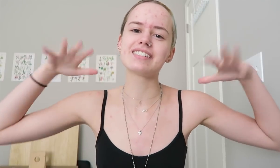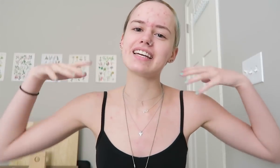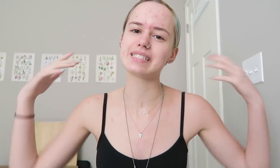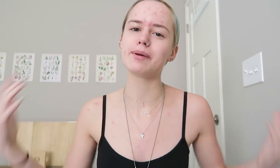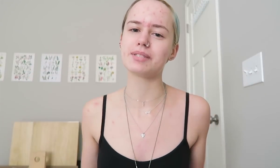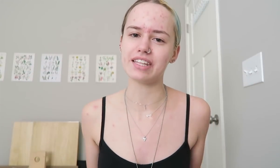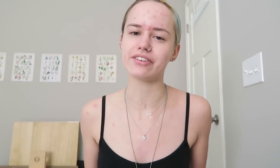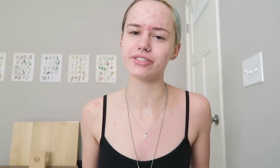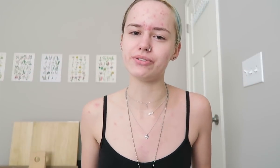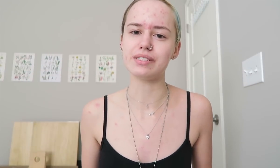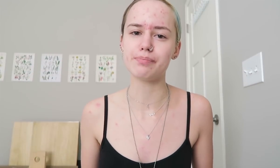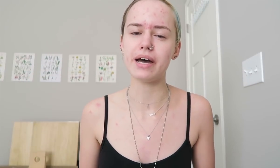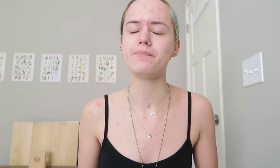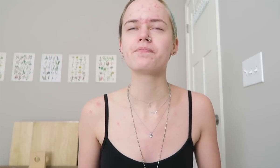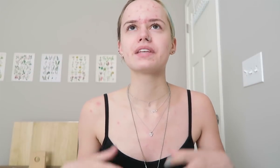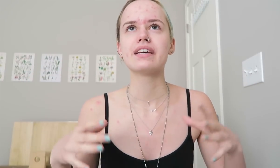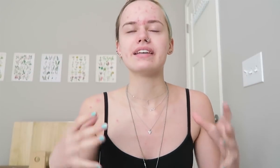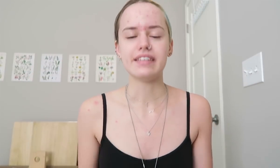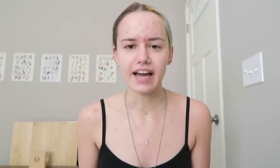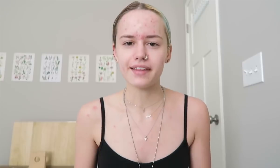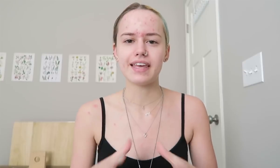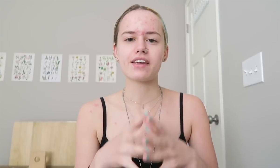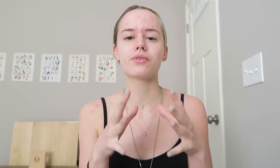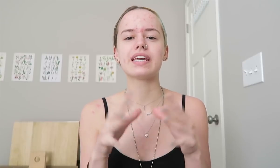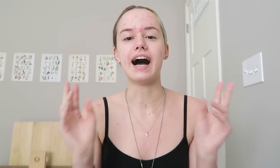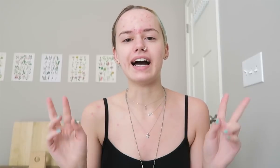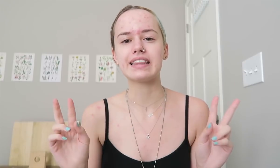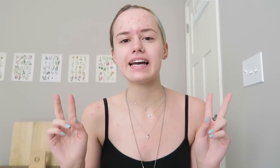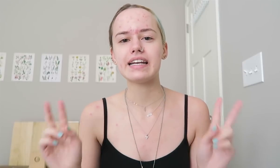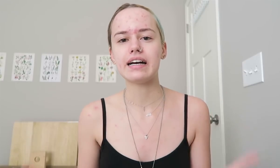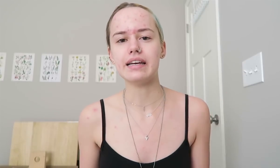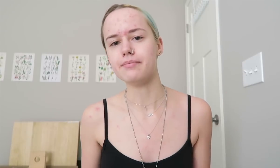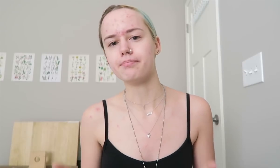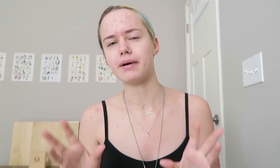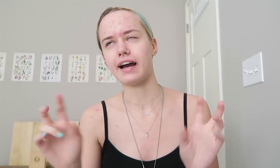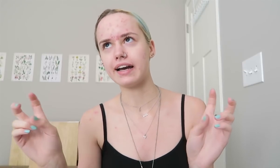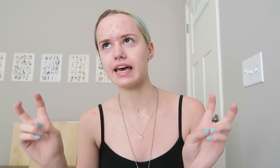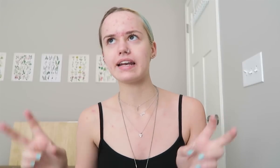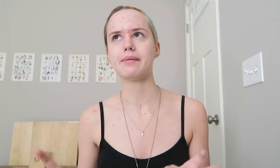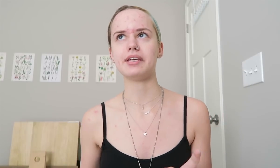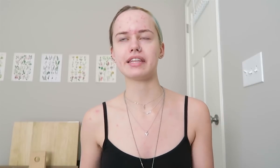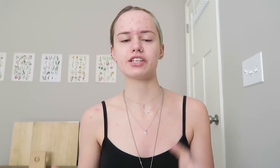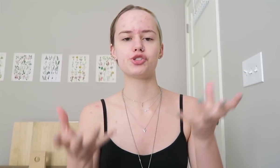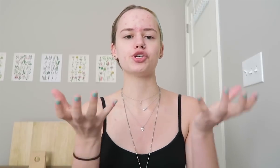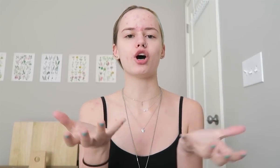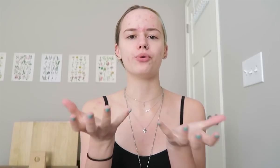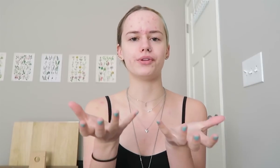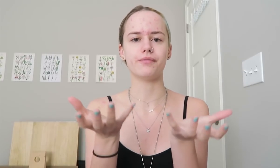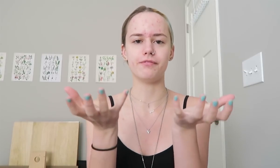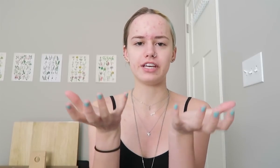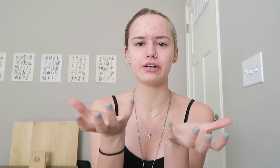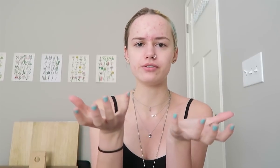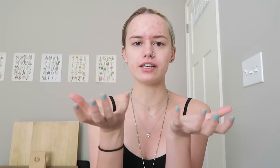It's nice to be able to see the other students. But...yeah. They can only highlight, and by highlight I mean like show the video's